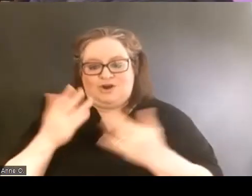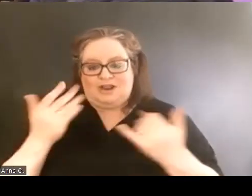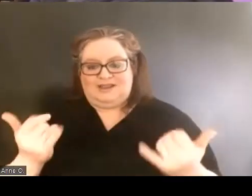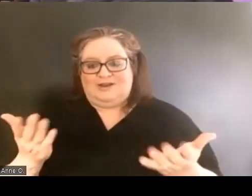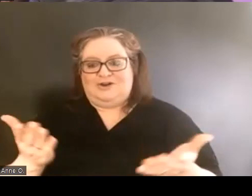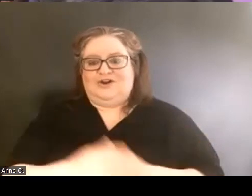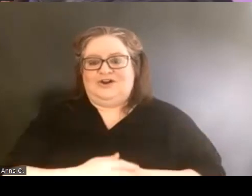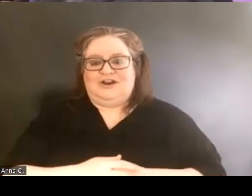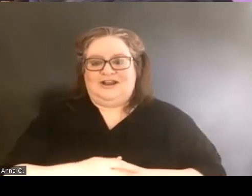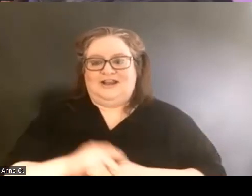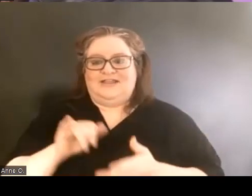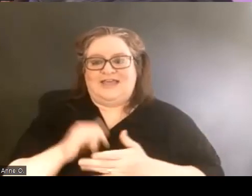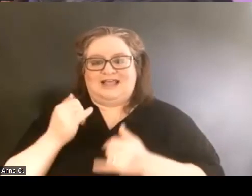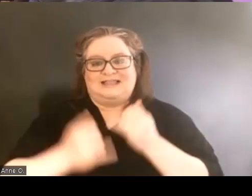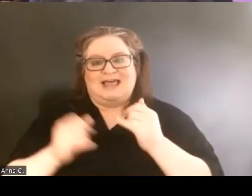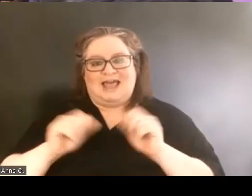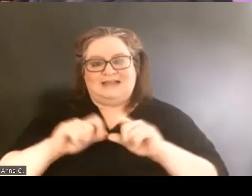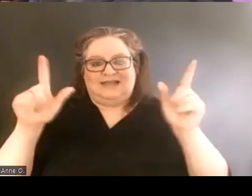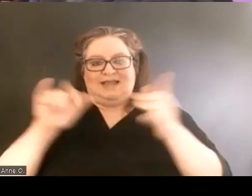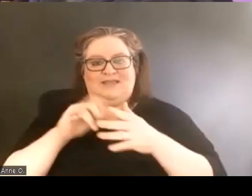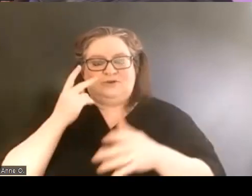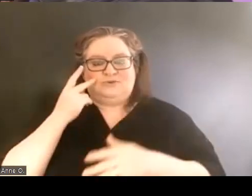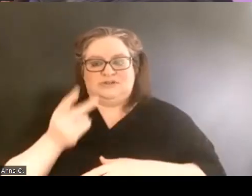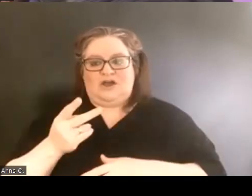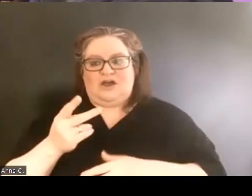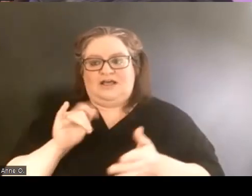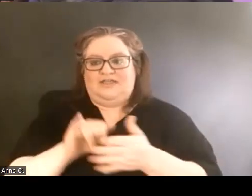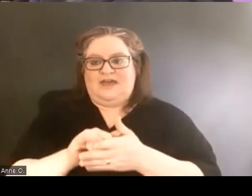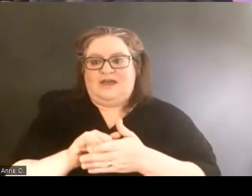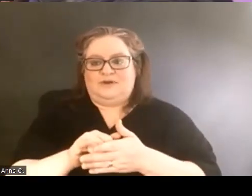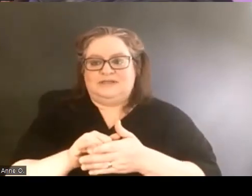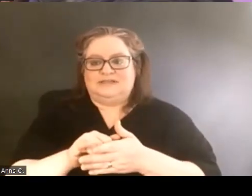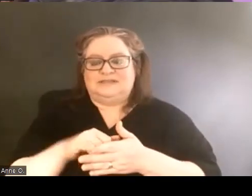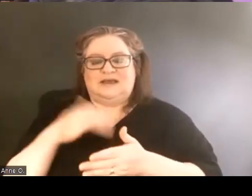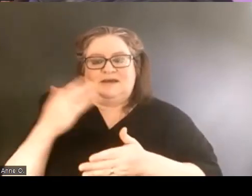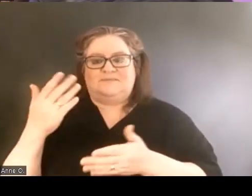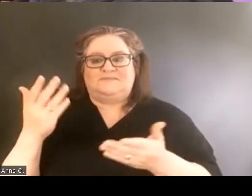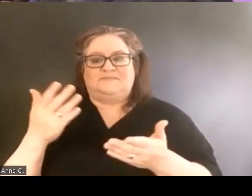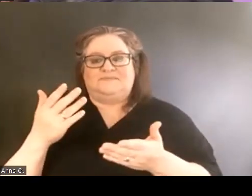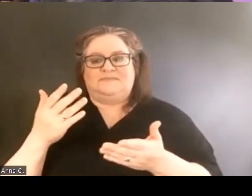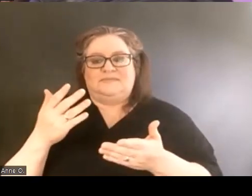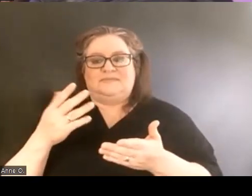That last slide that you saw, that was just talking about SDAC,